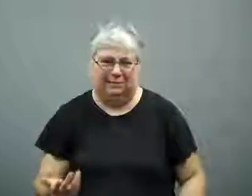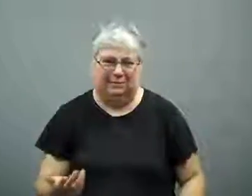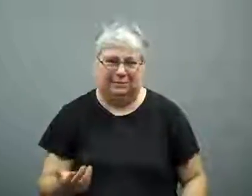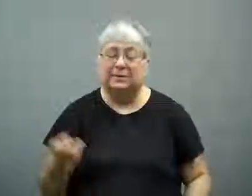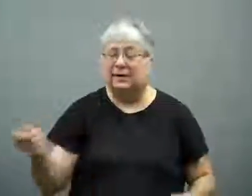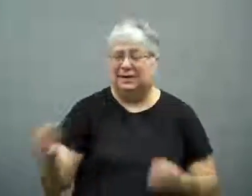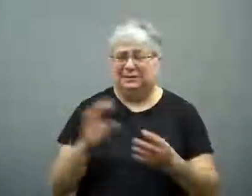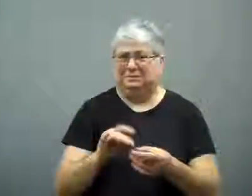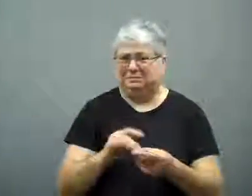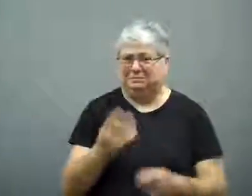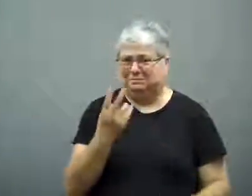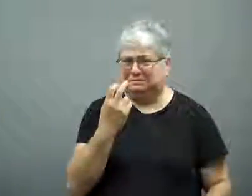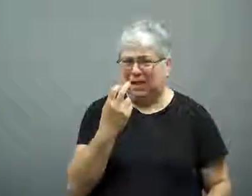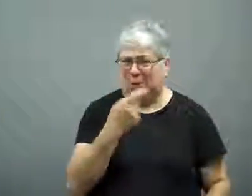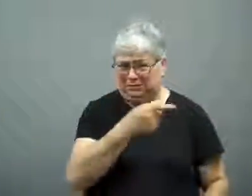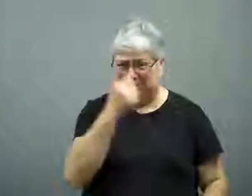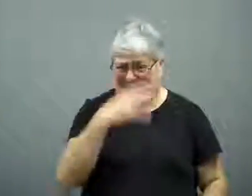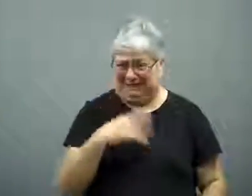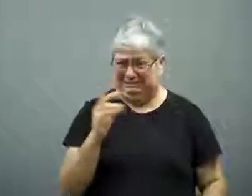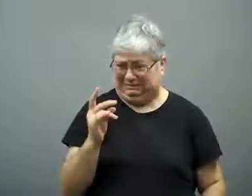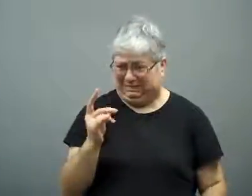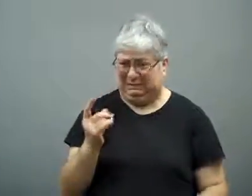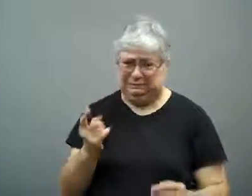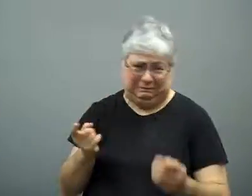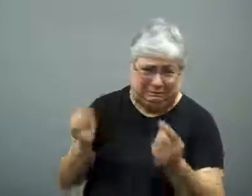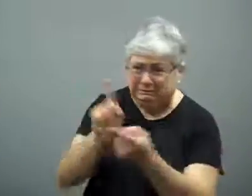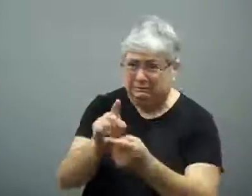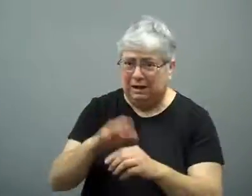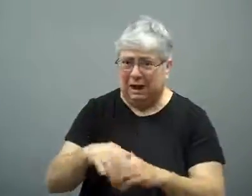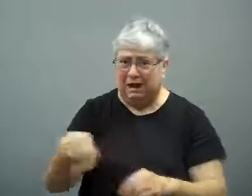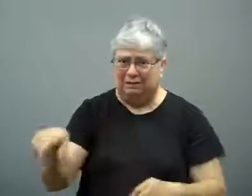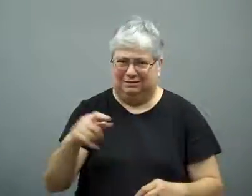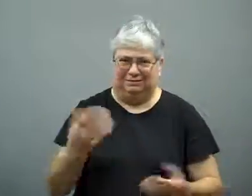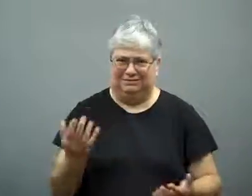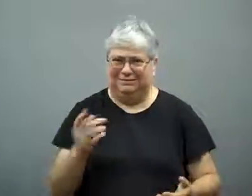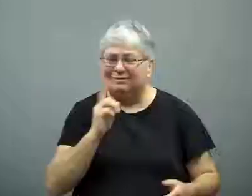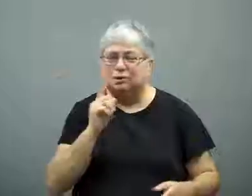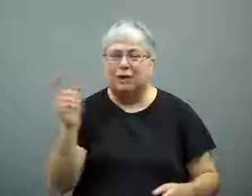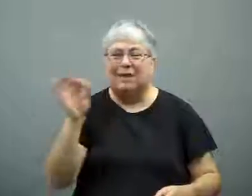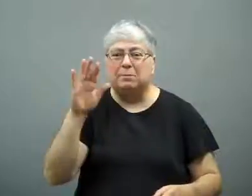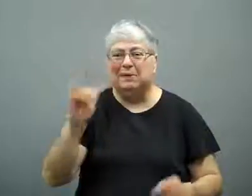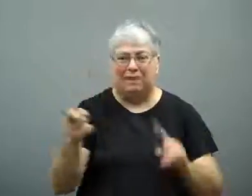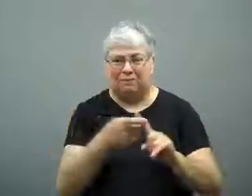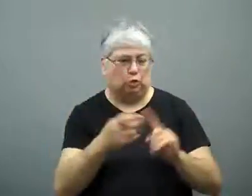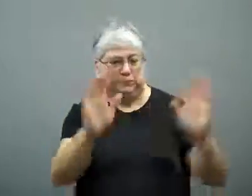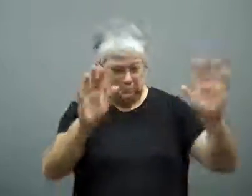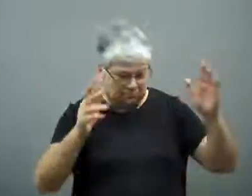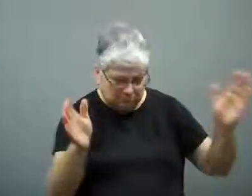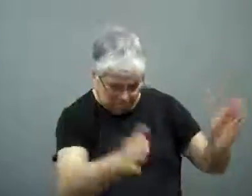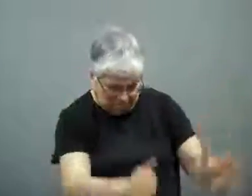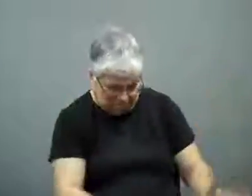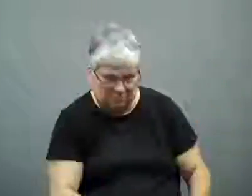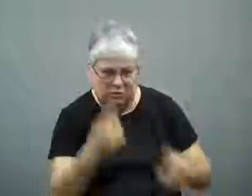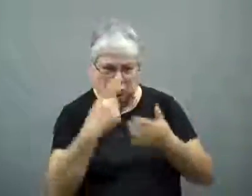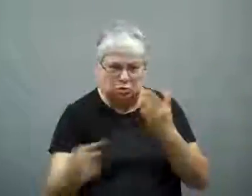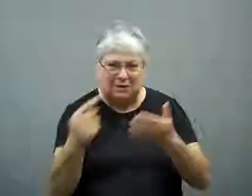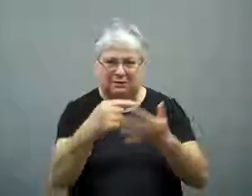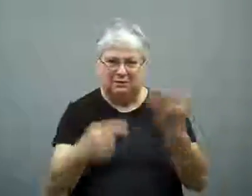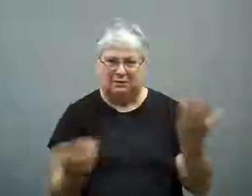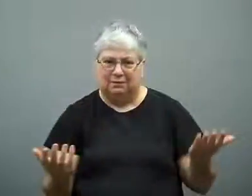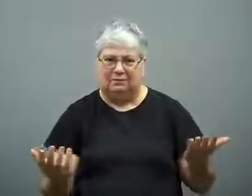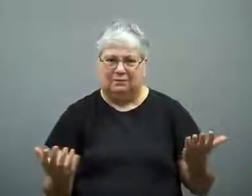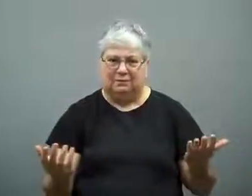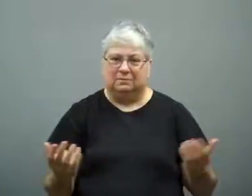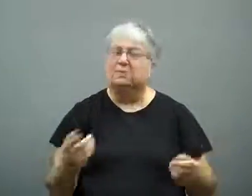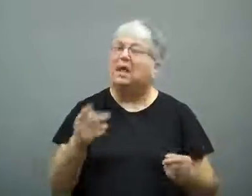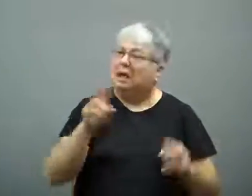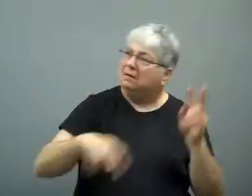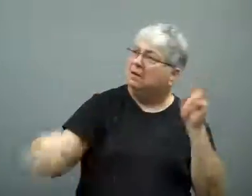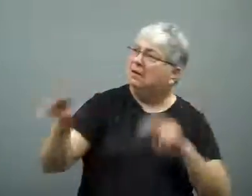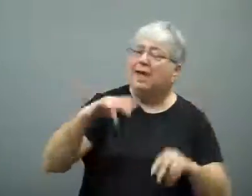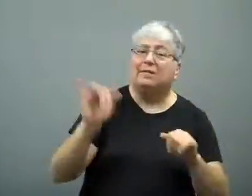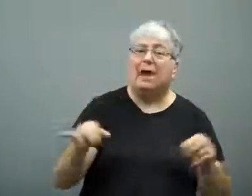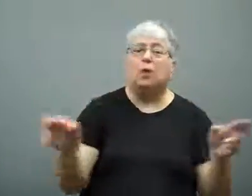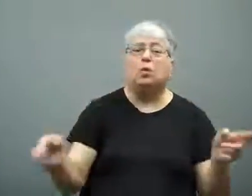He said he didn't believe Todashev attacked anyone.